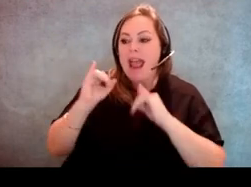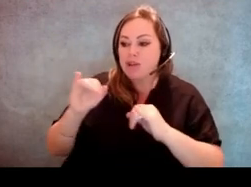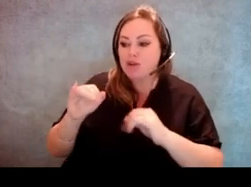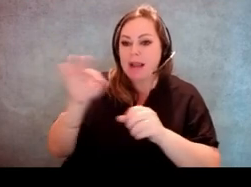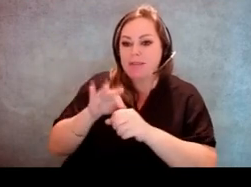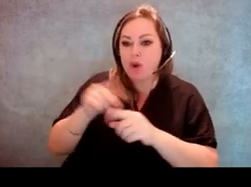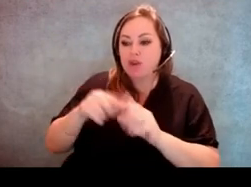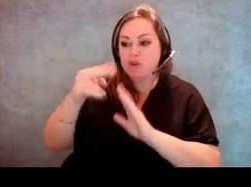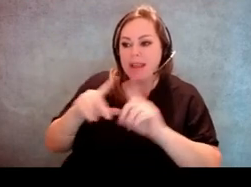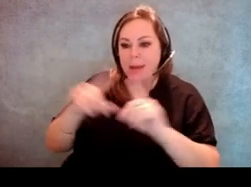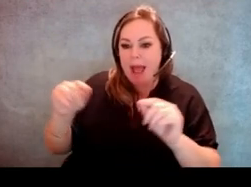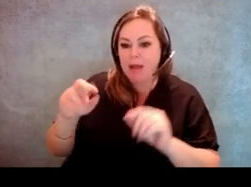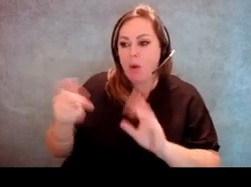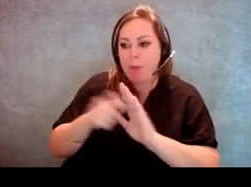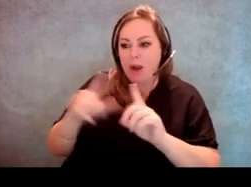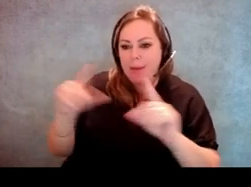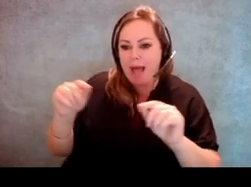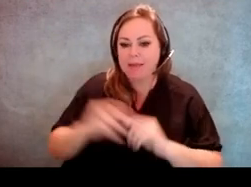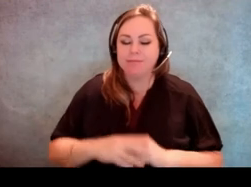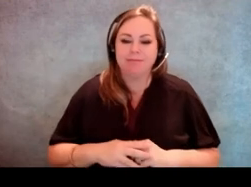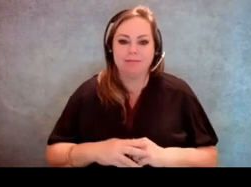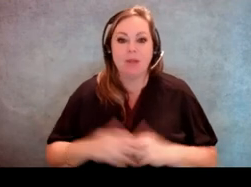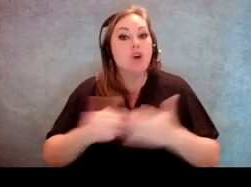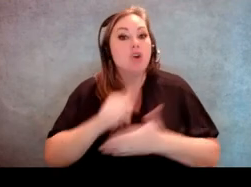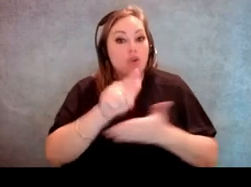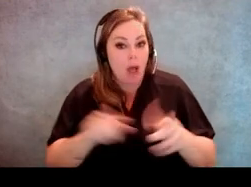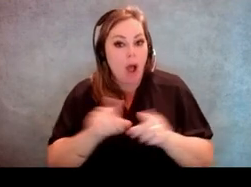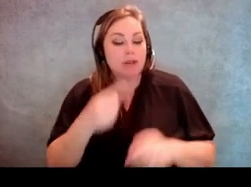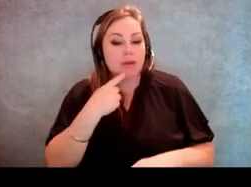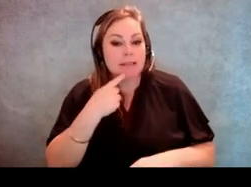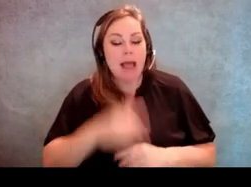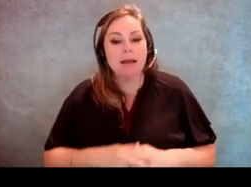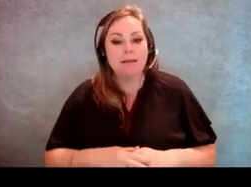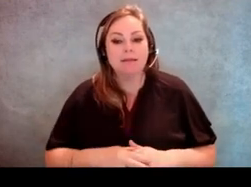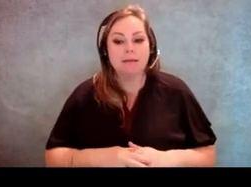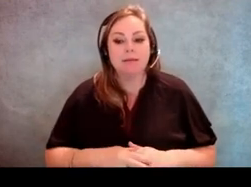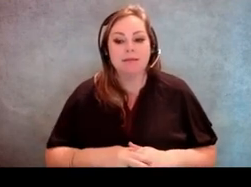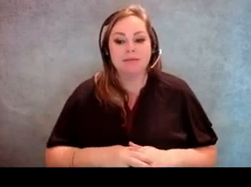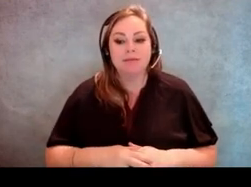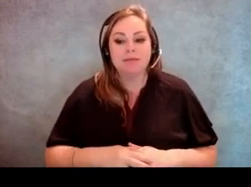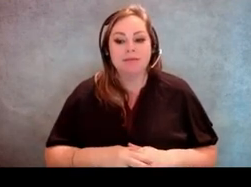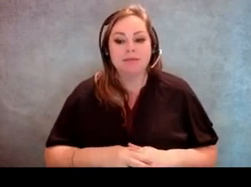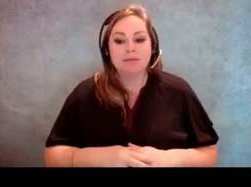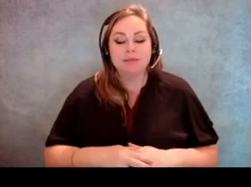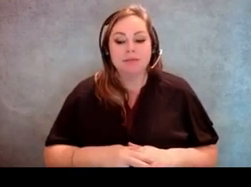to read the ballot or mark the ballot. The new law also said that the assistor